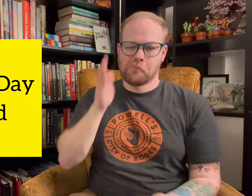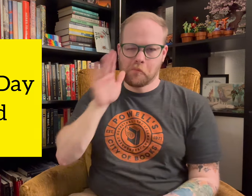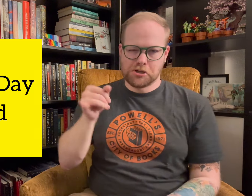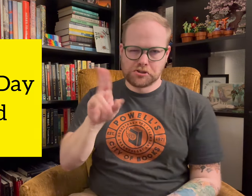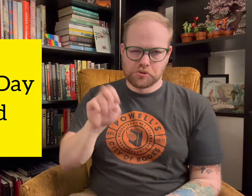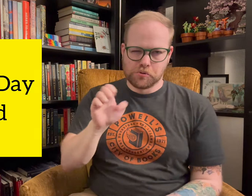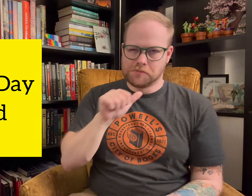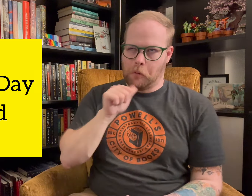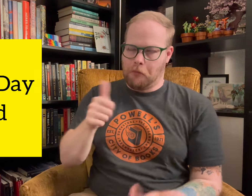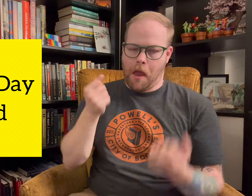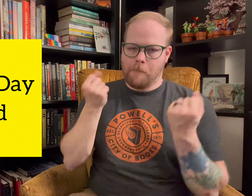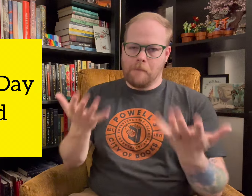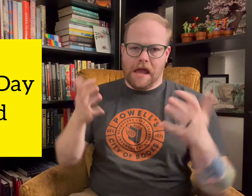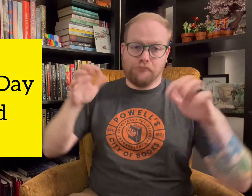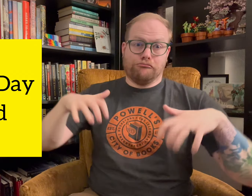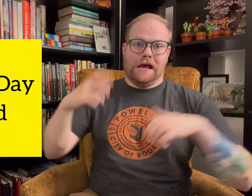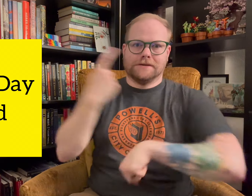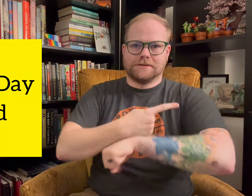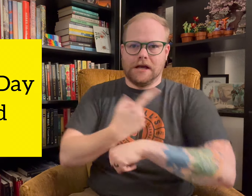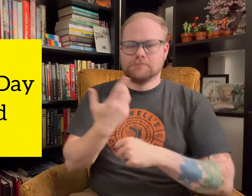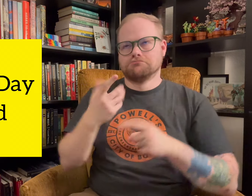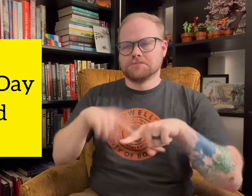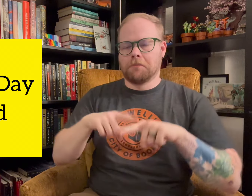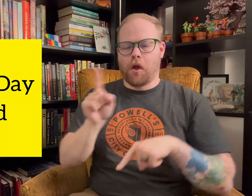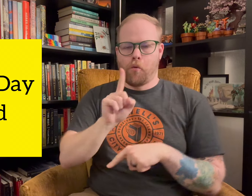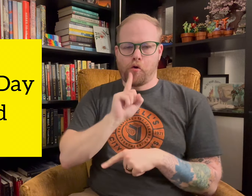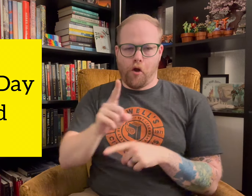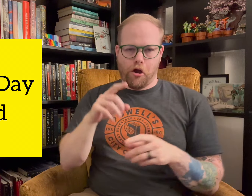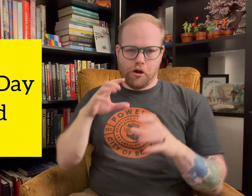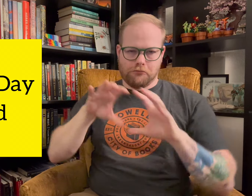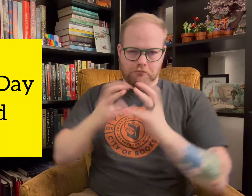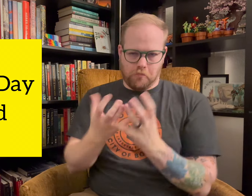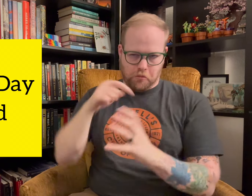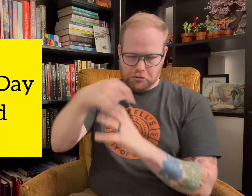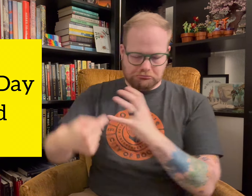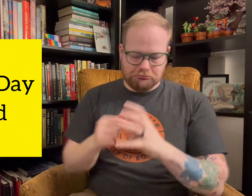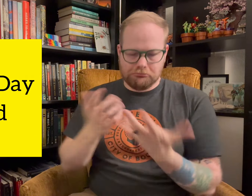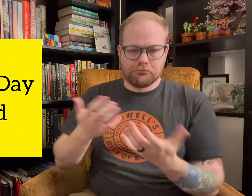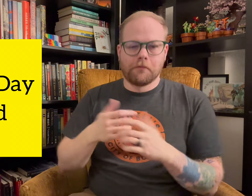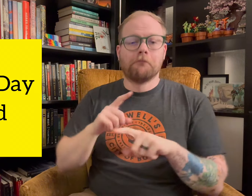It will be June, so not that many rainy days depending on where you are,